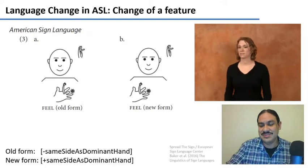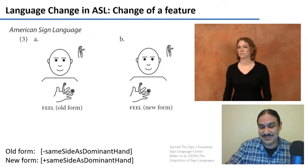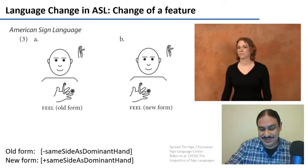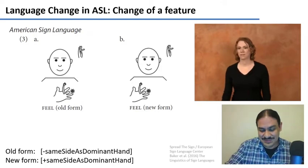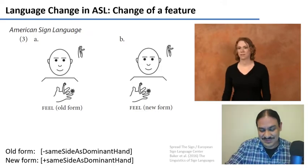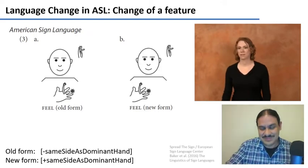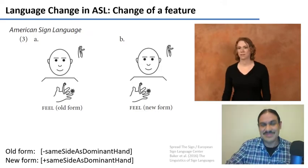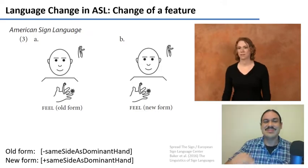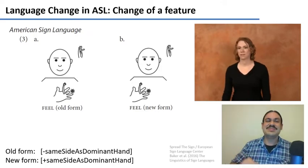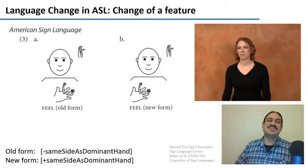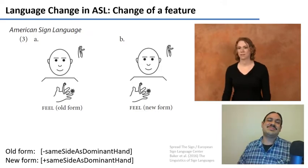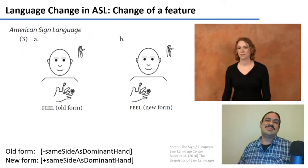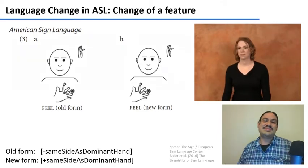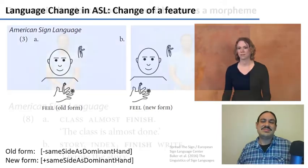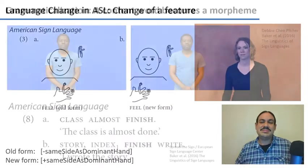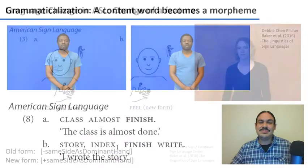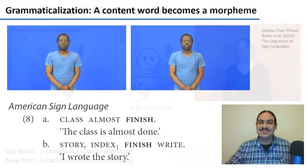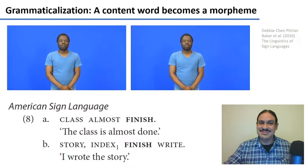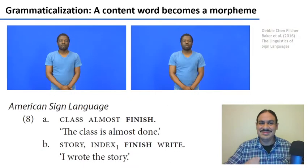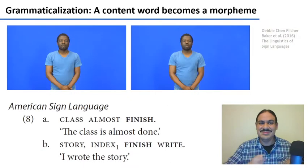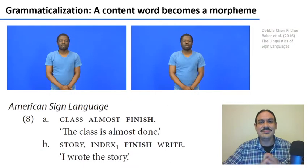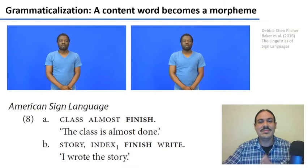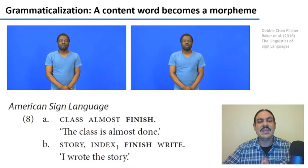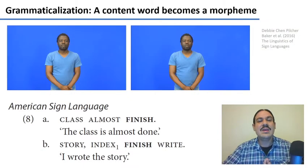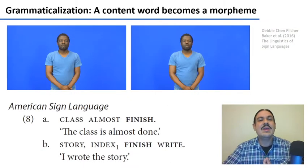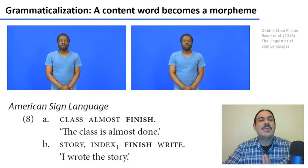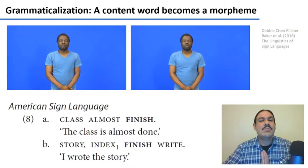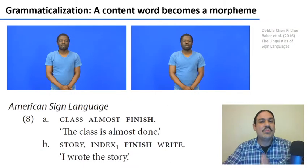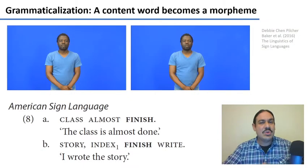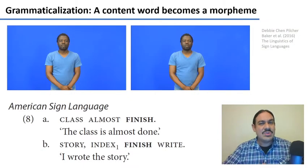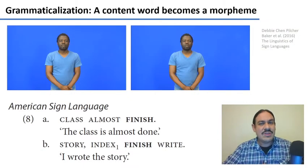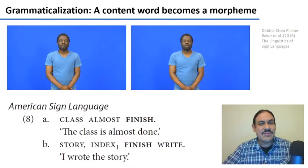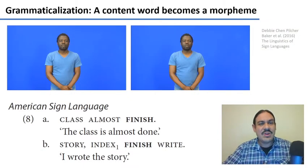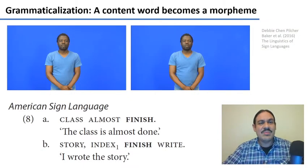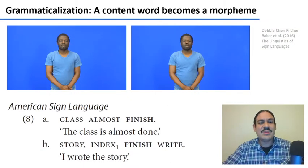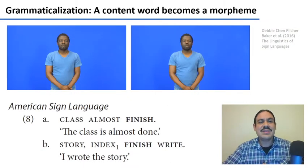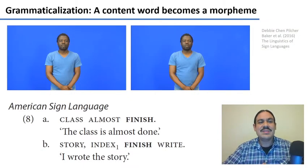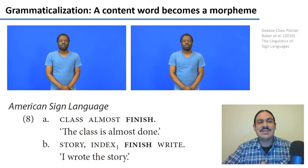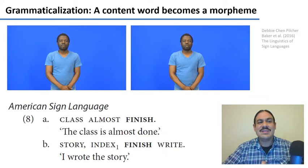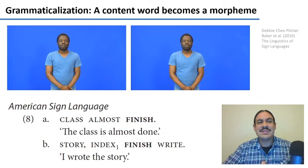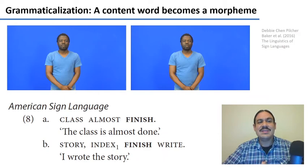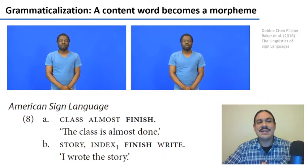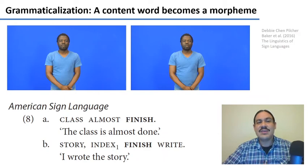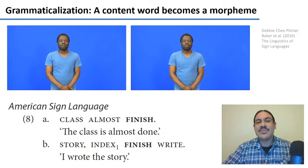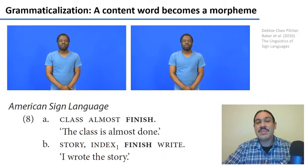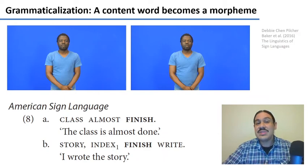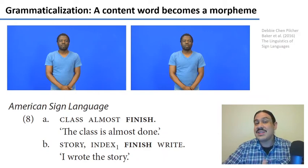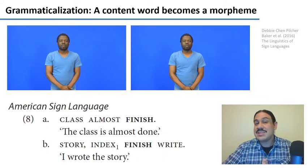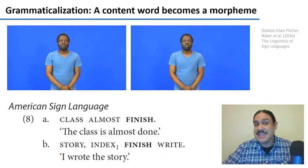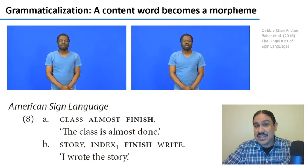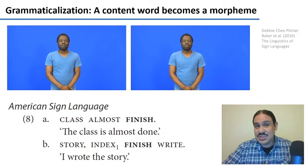content word becomes a morpheme for example we saw how some